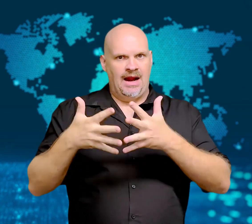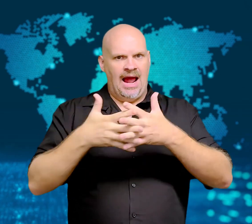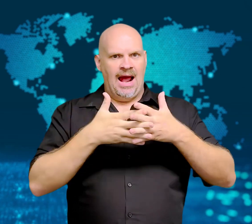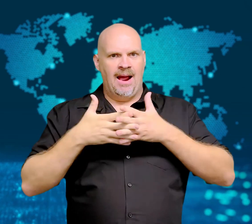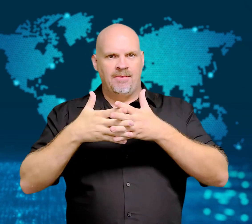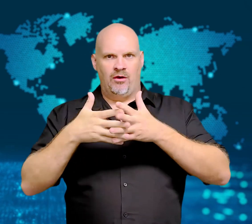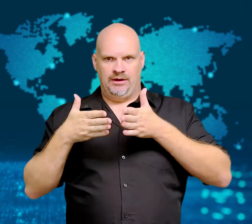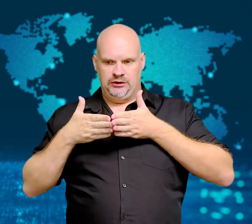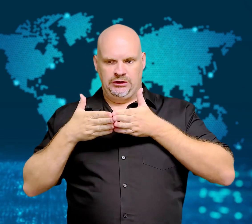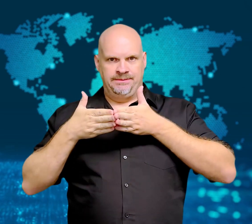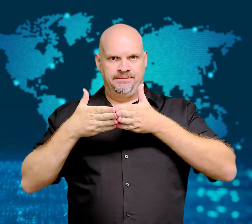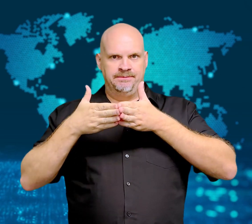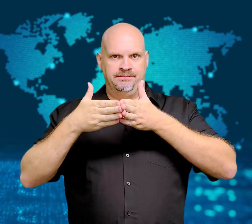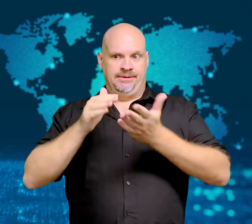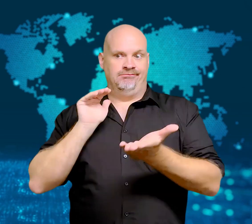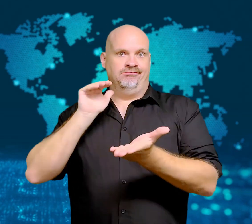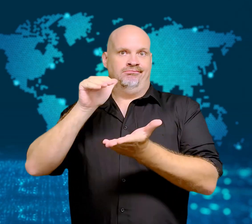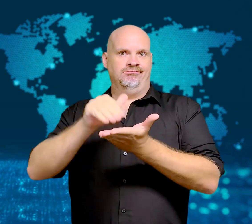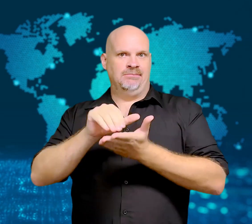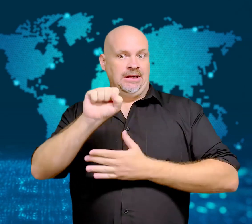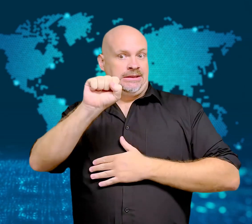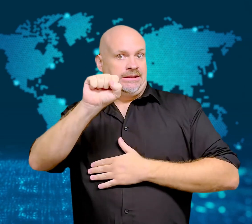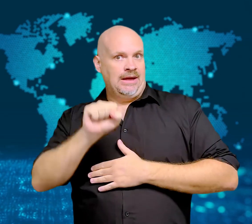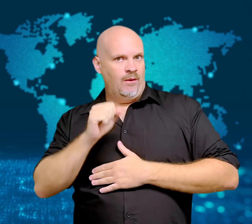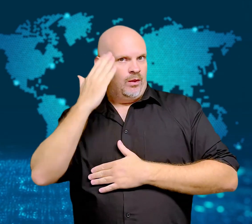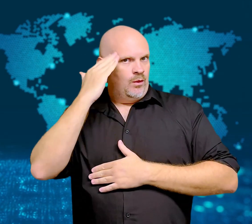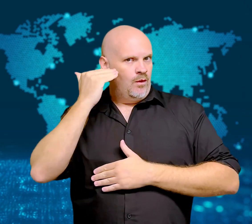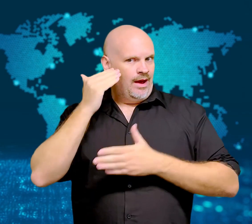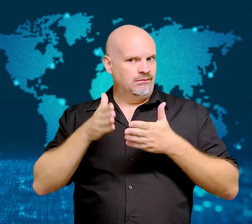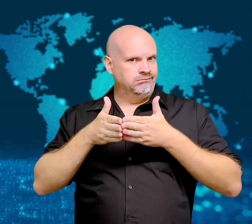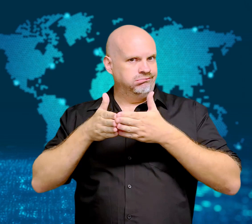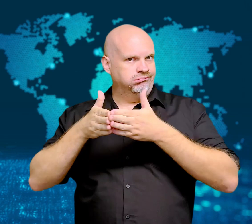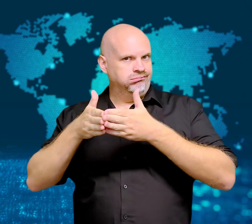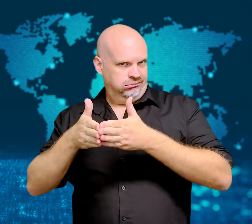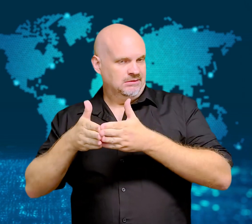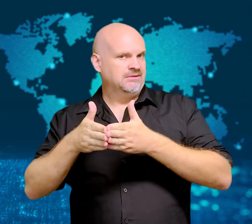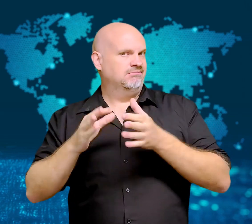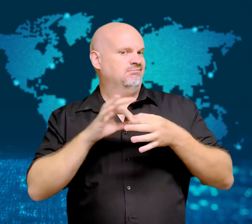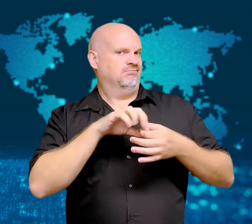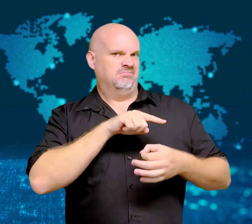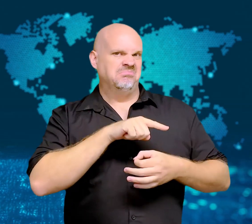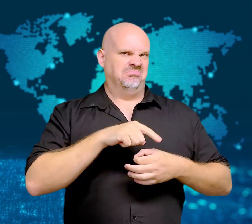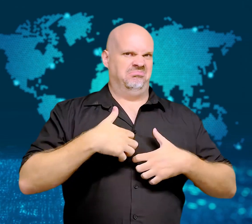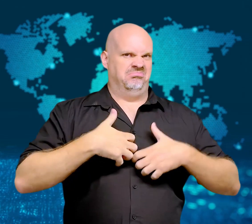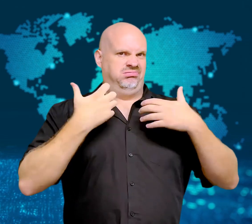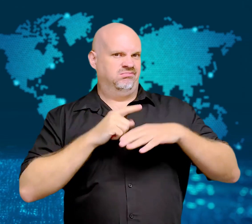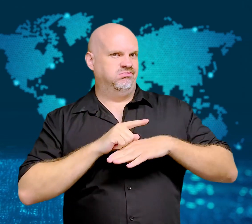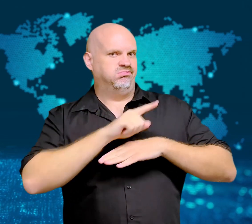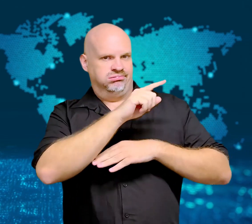The launch came a day after South Korean officials detected signs that